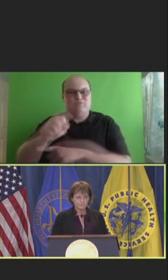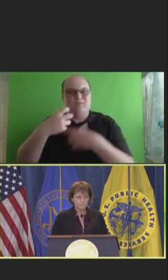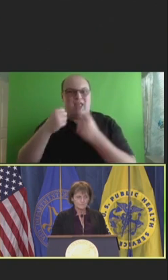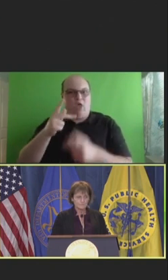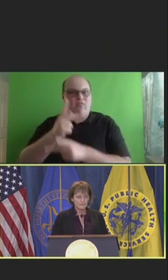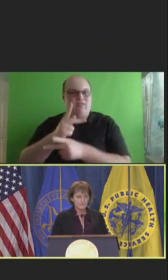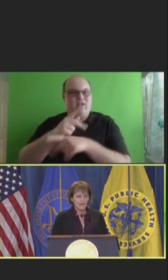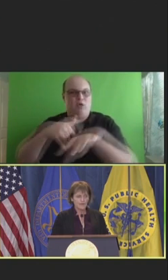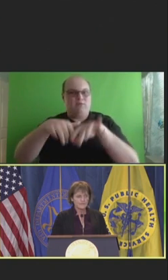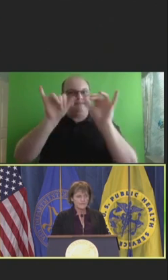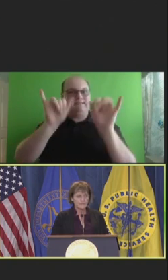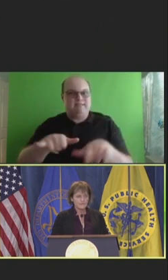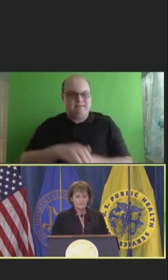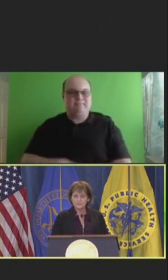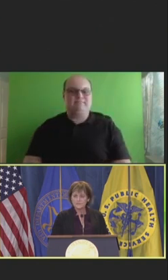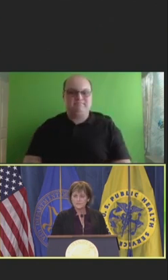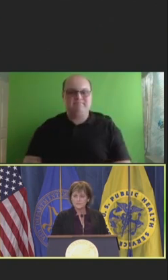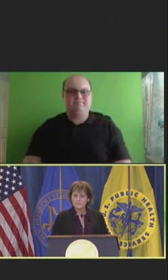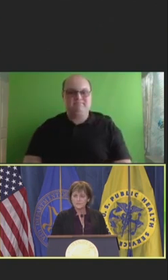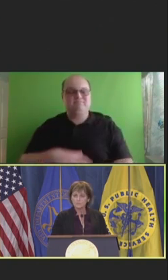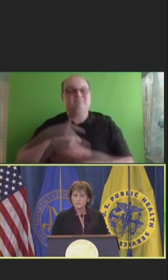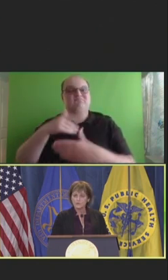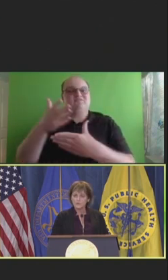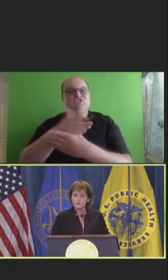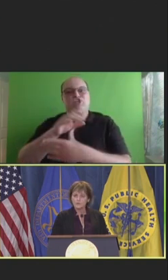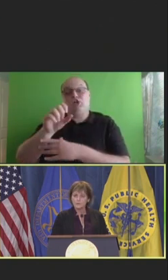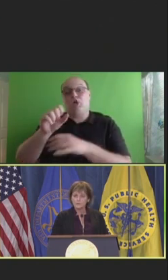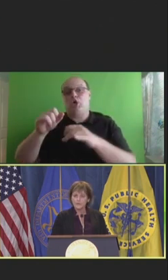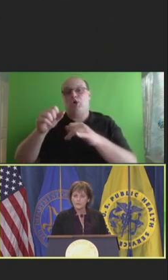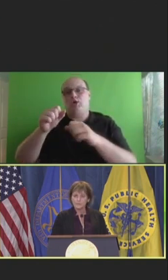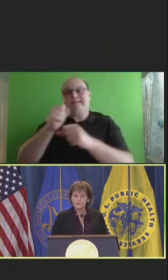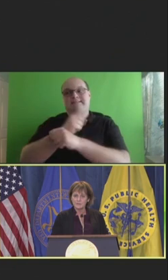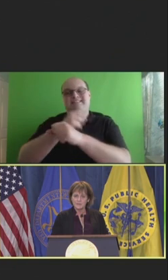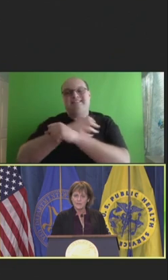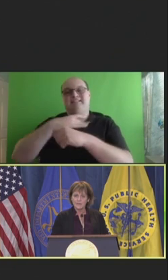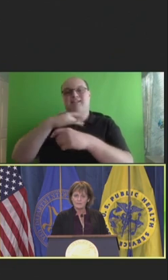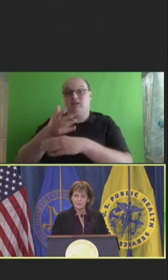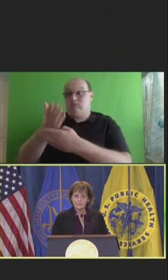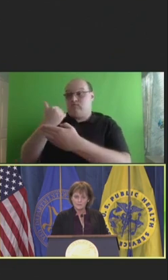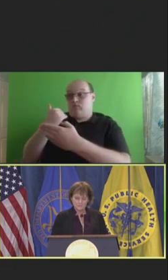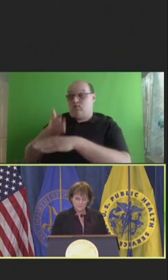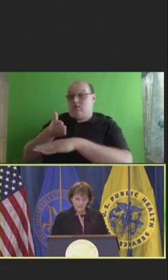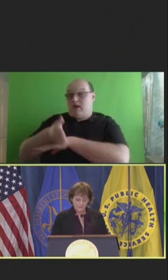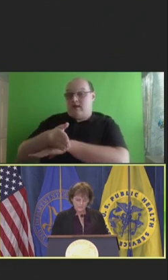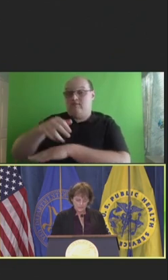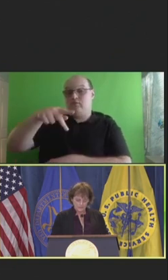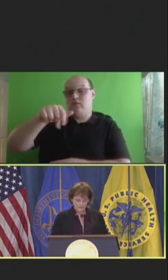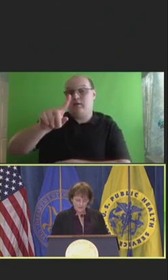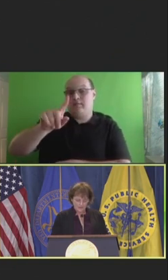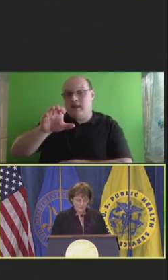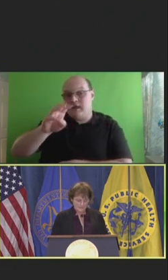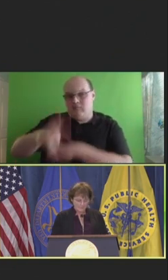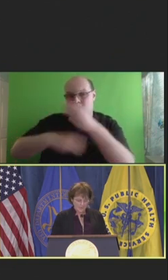I've been asked to share statistics pre and post pandemic and focus on the effect on vaccine